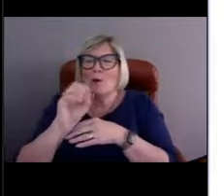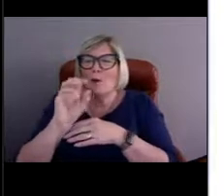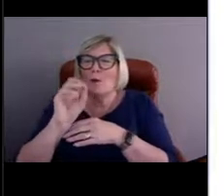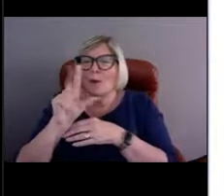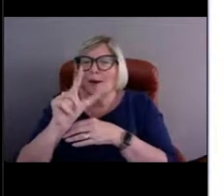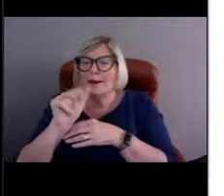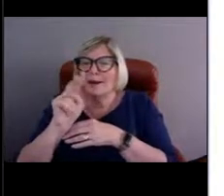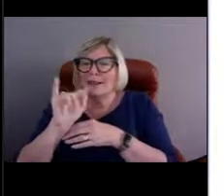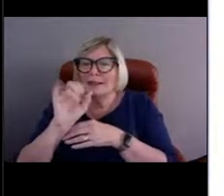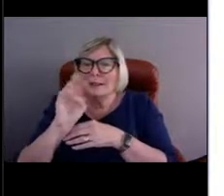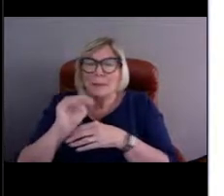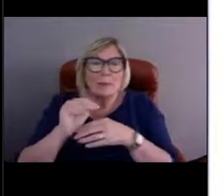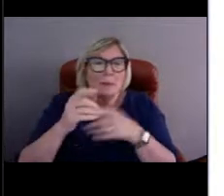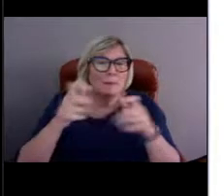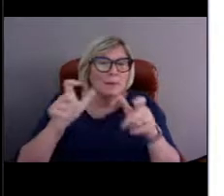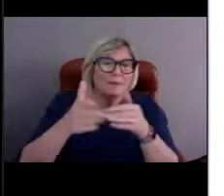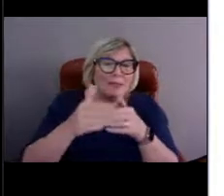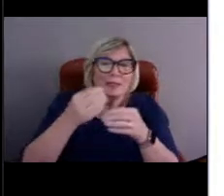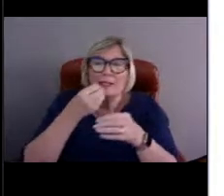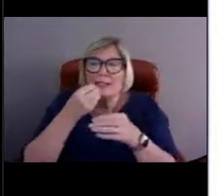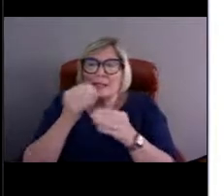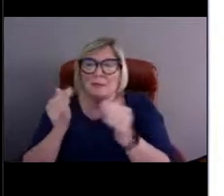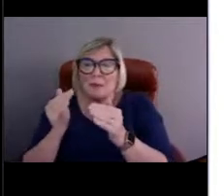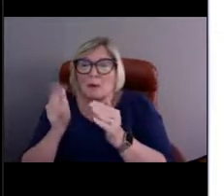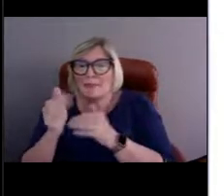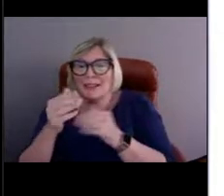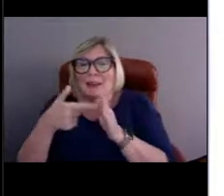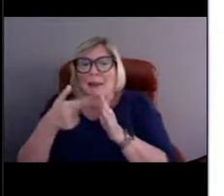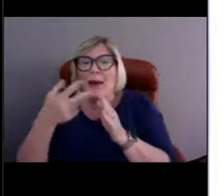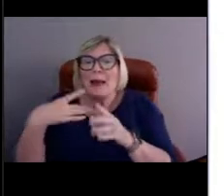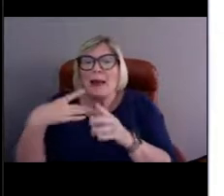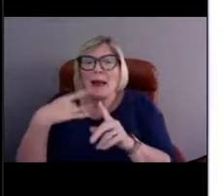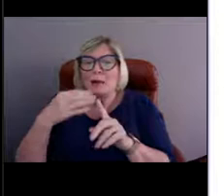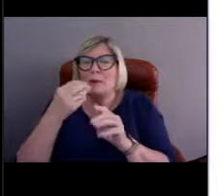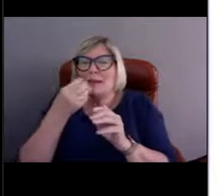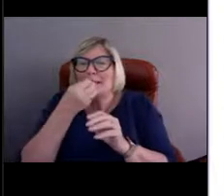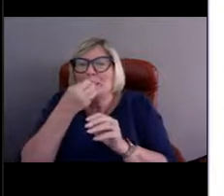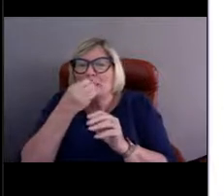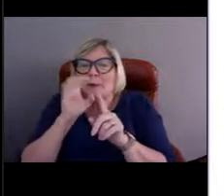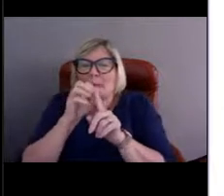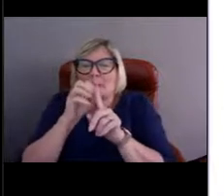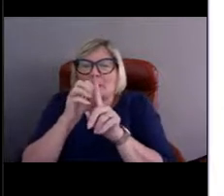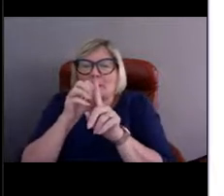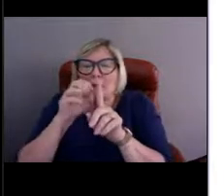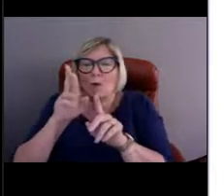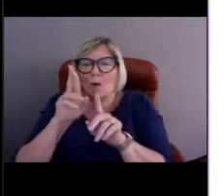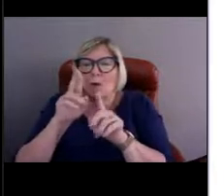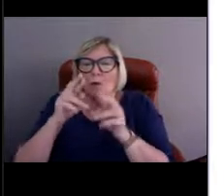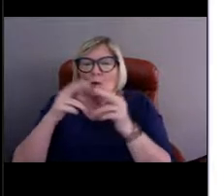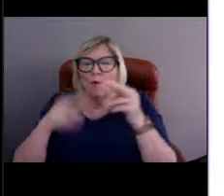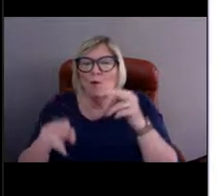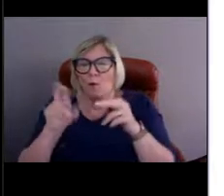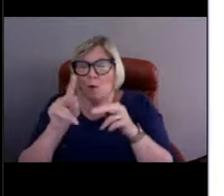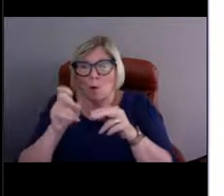And sometimes they like to nibble on this section of rope. And if they keep doing that, they may break through